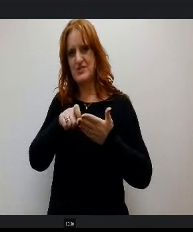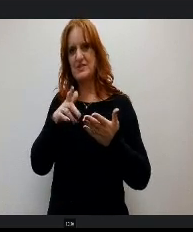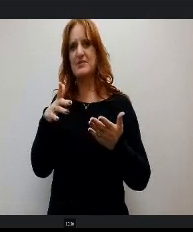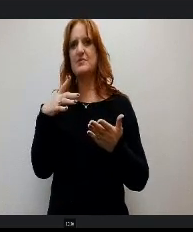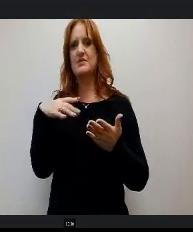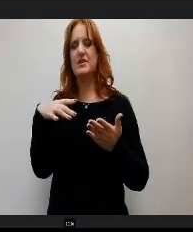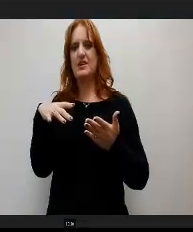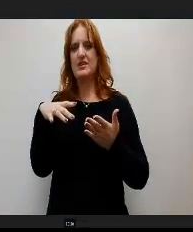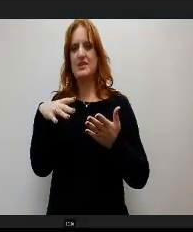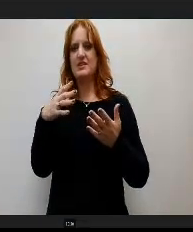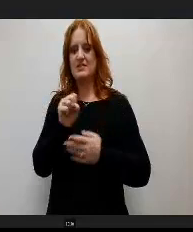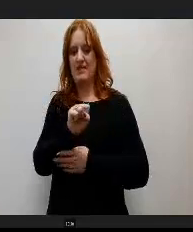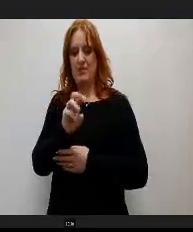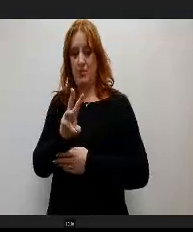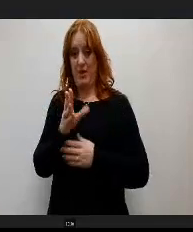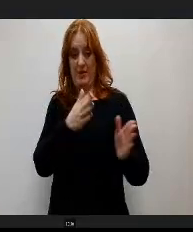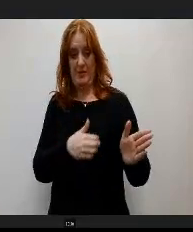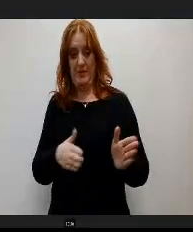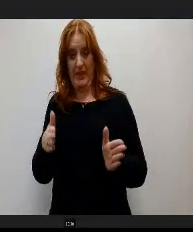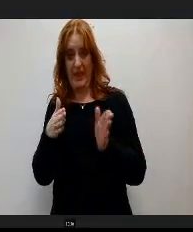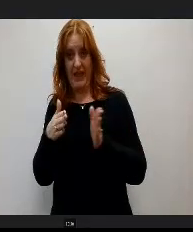Does any member of the board have any questions or comments?